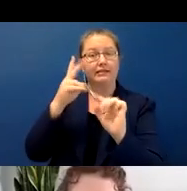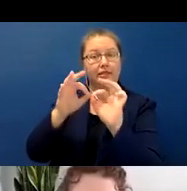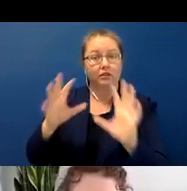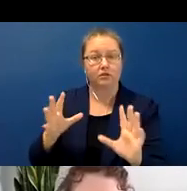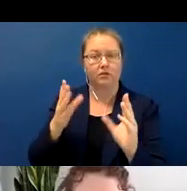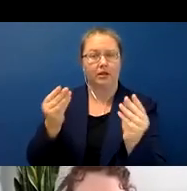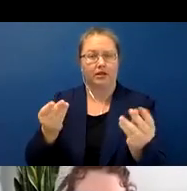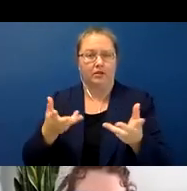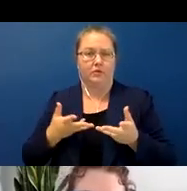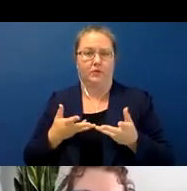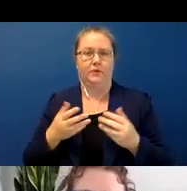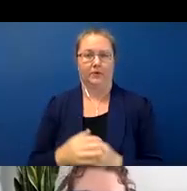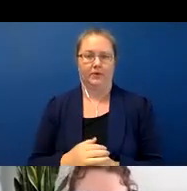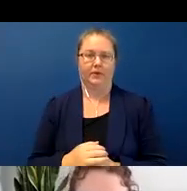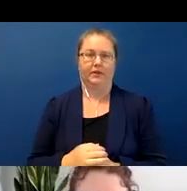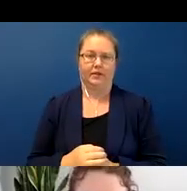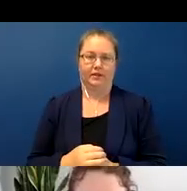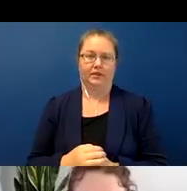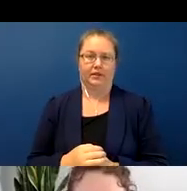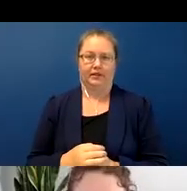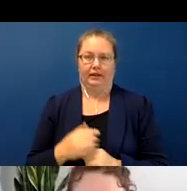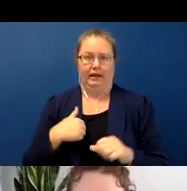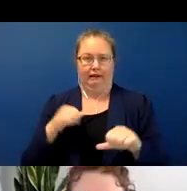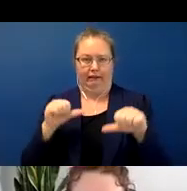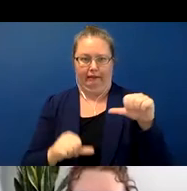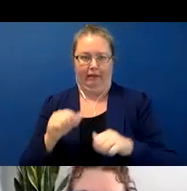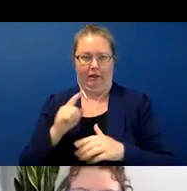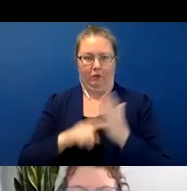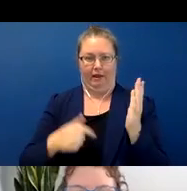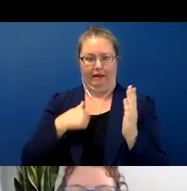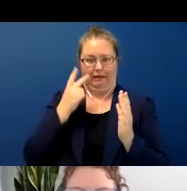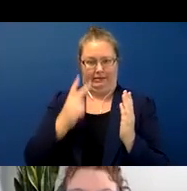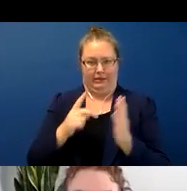you just let us know, because I don't know if what we're seeing is what you're seeing okay.